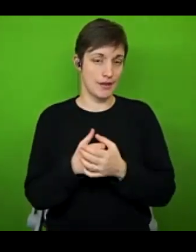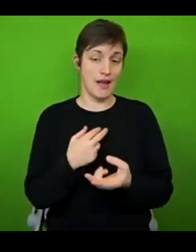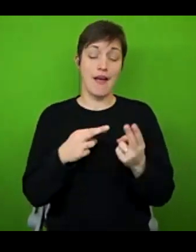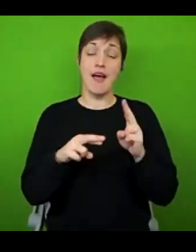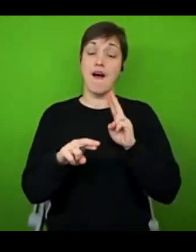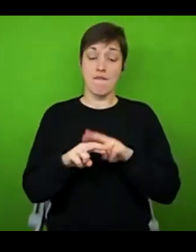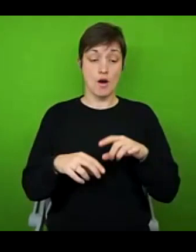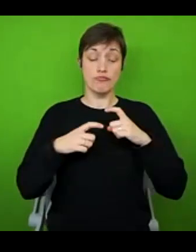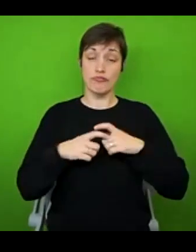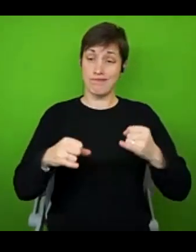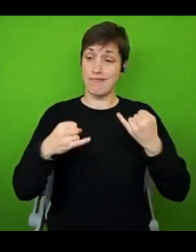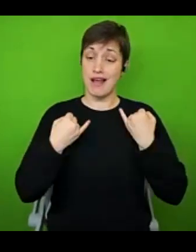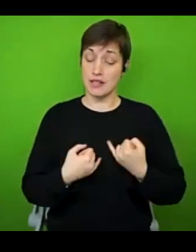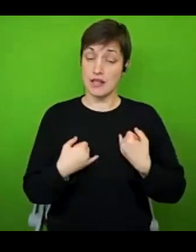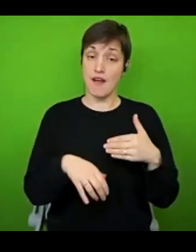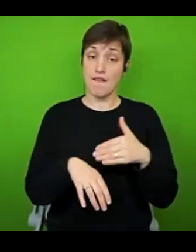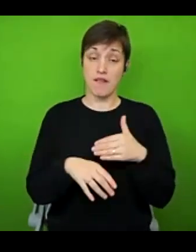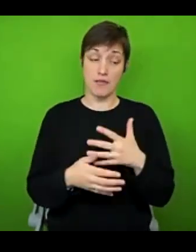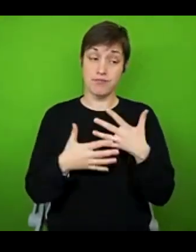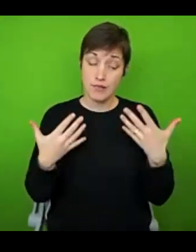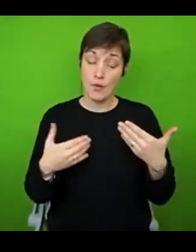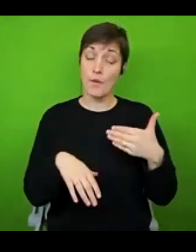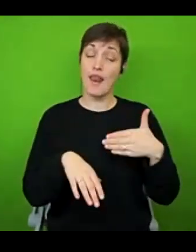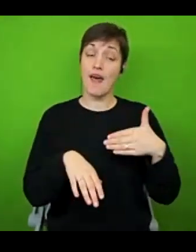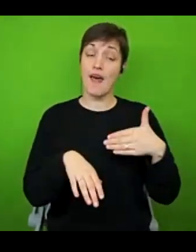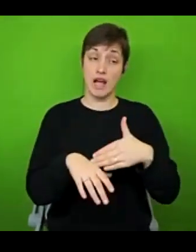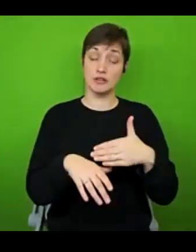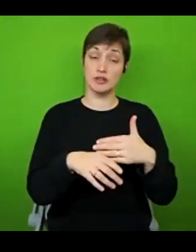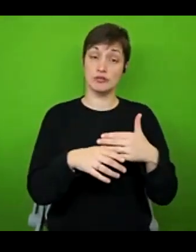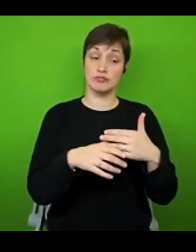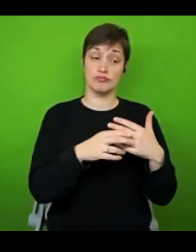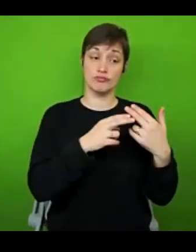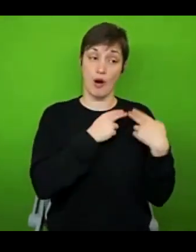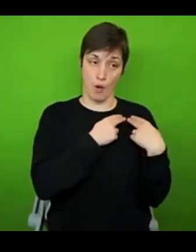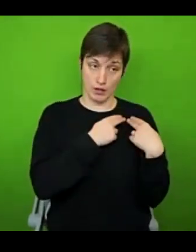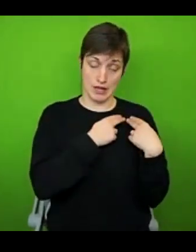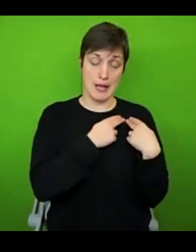affect your experience of applying for the role, don't be afraid to disclose it as early on as possible, because